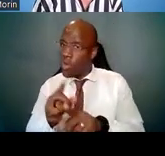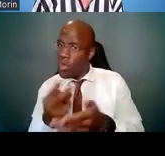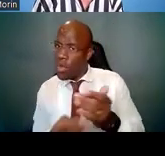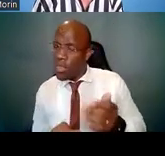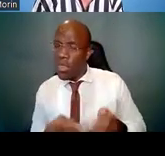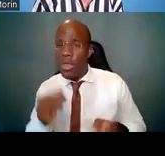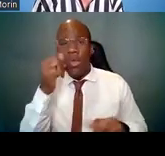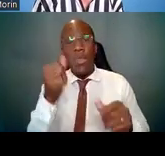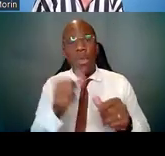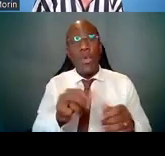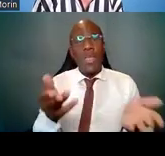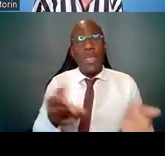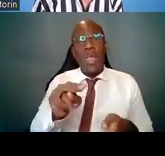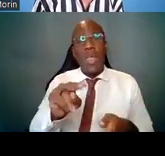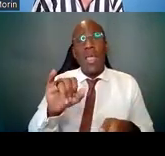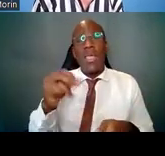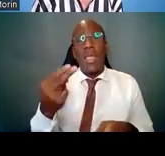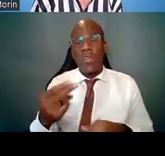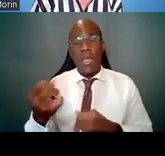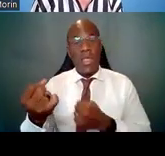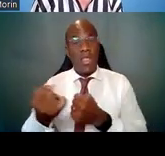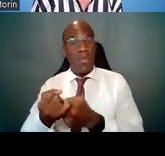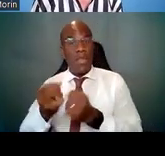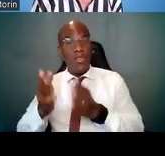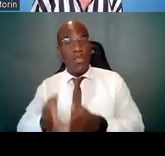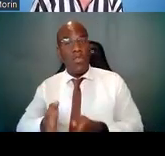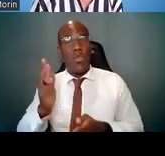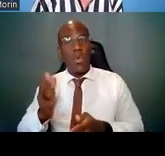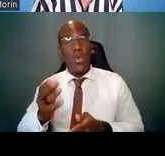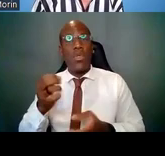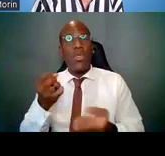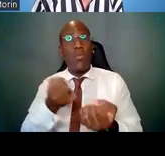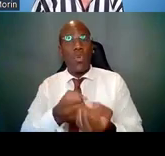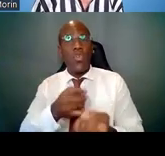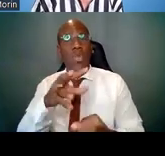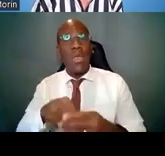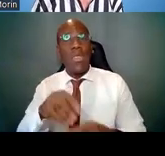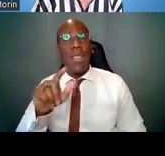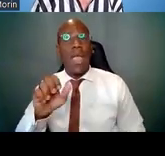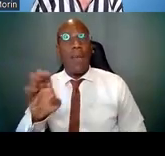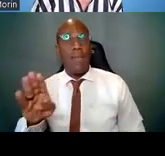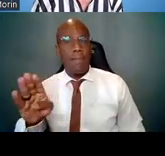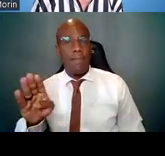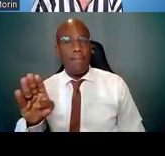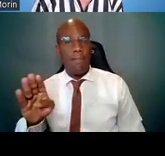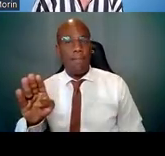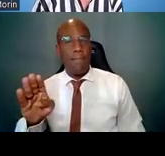who is going to support you in the lab. They can be one and the same person,